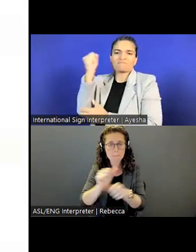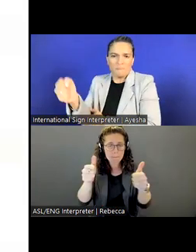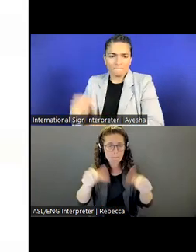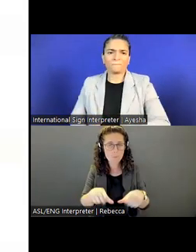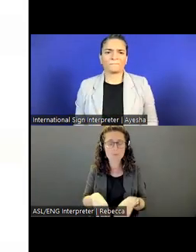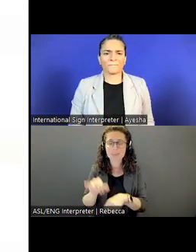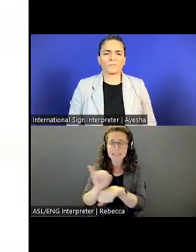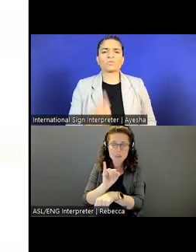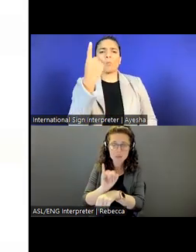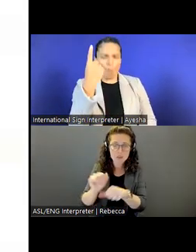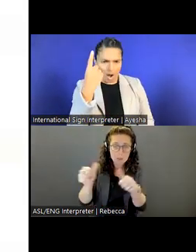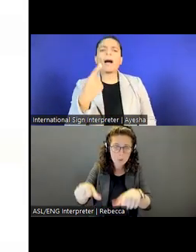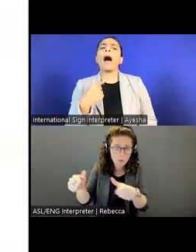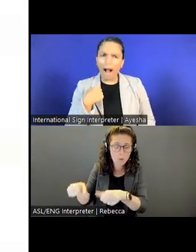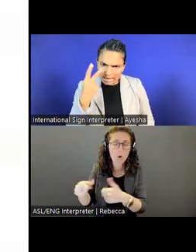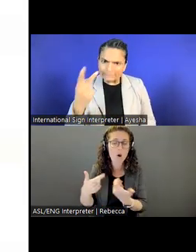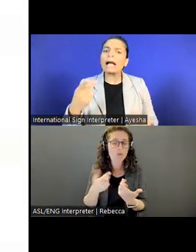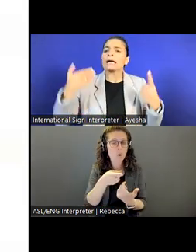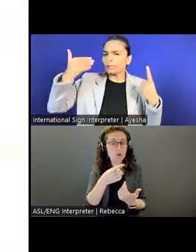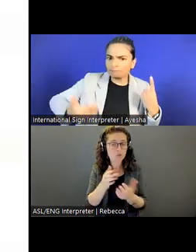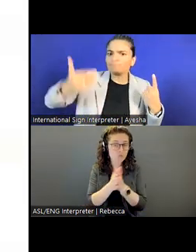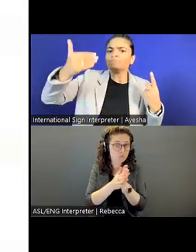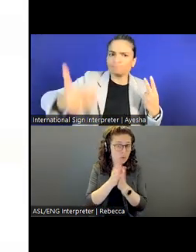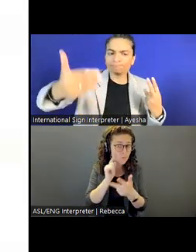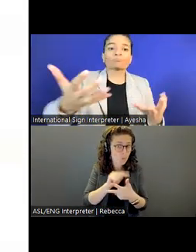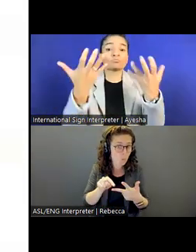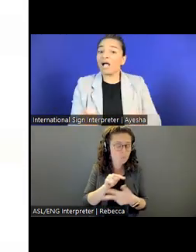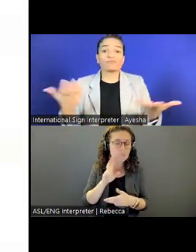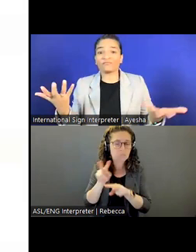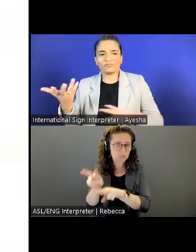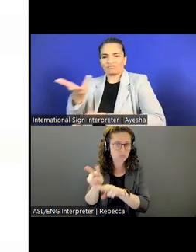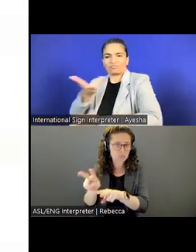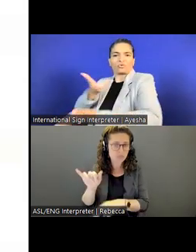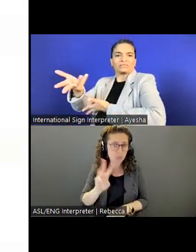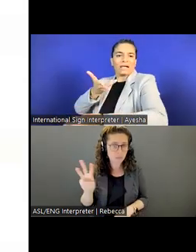posted.